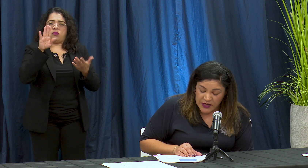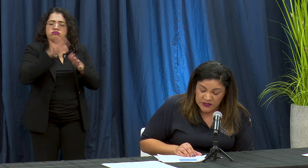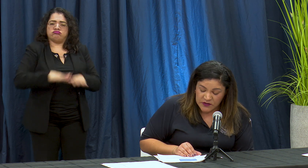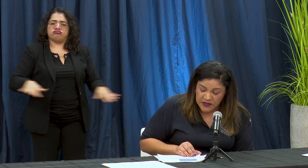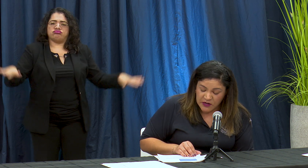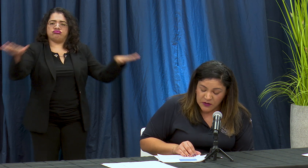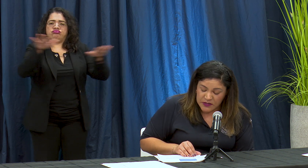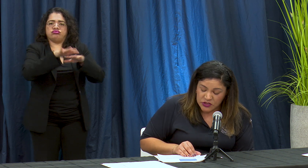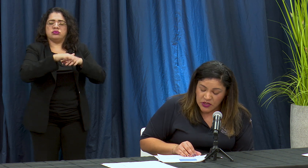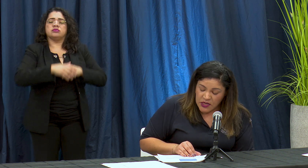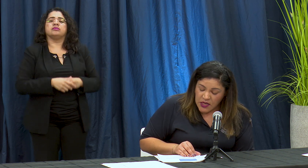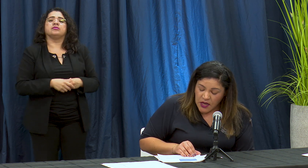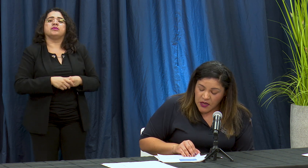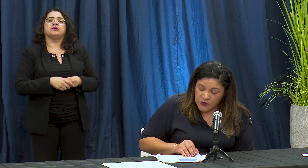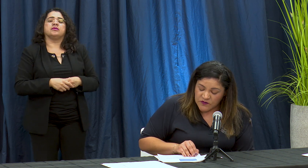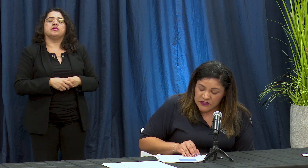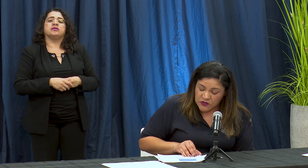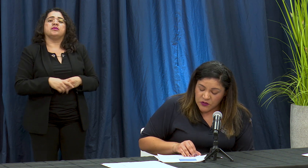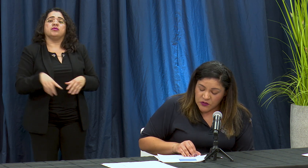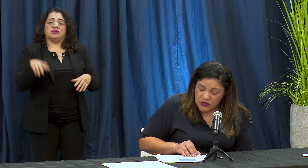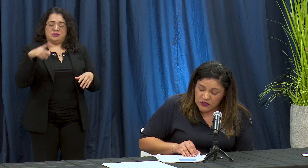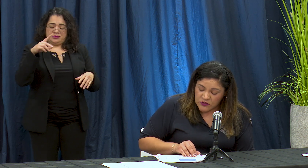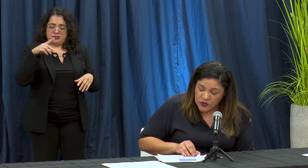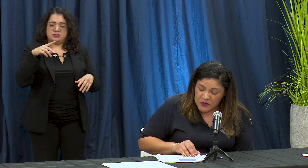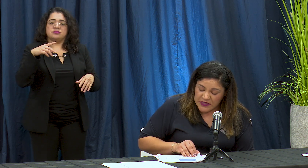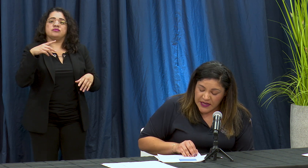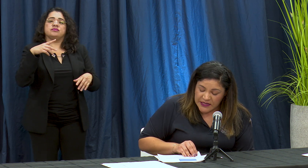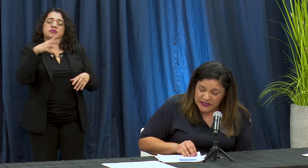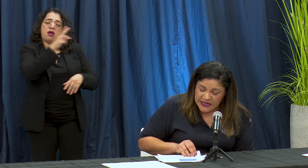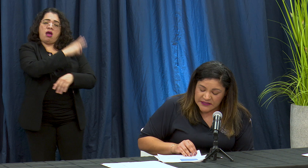de la ciudad de long reach hemos visto nuestros Ospital a's y las